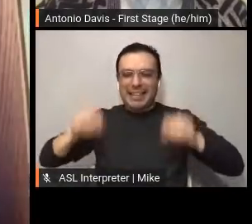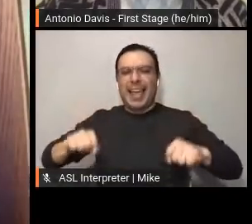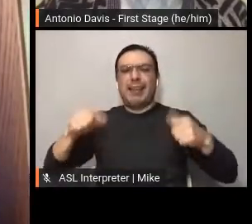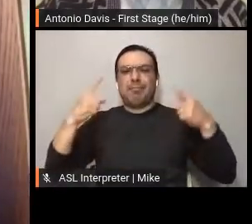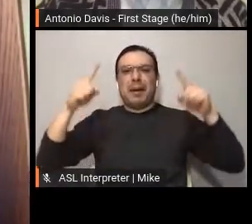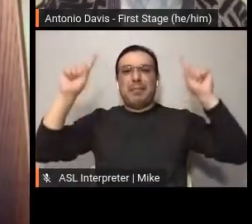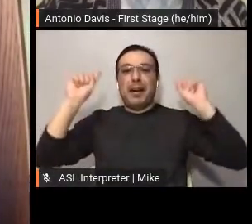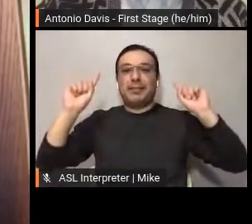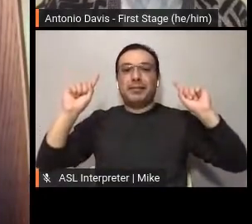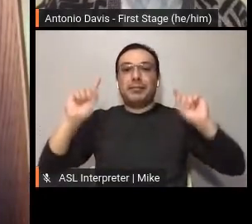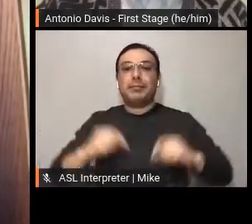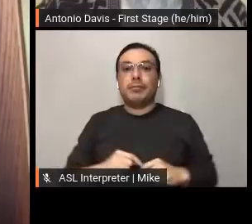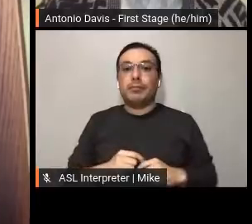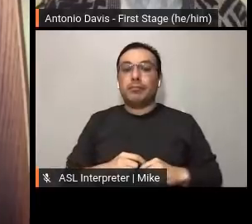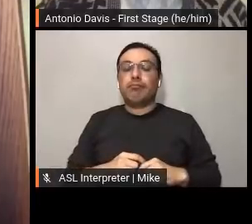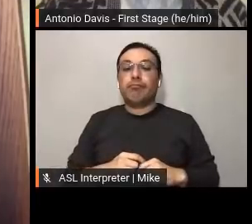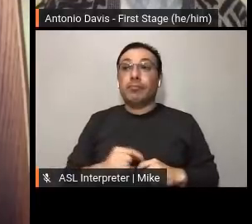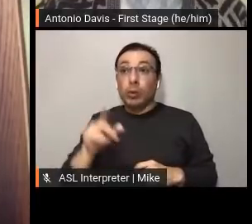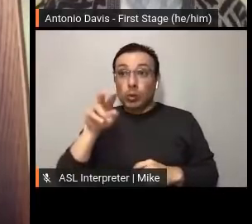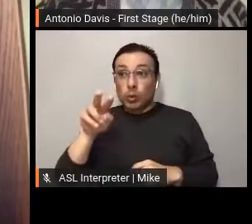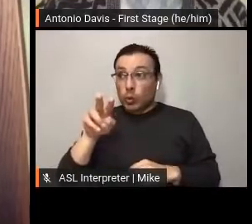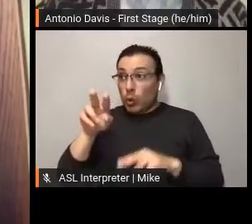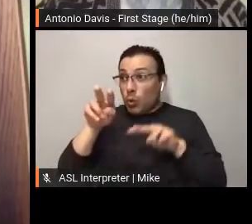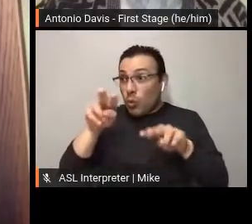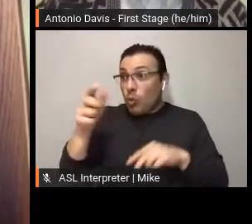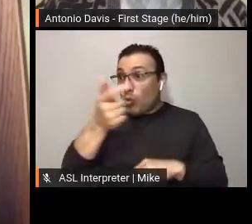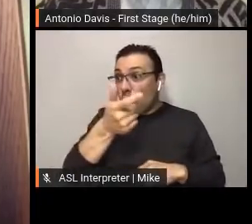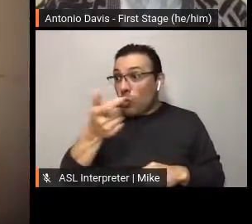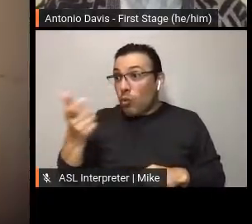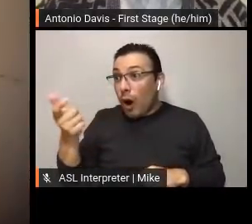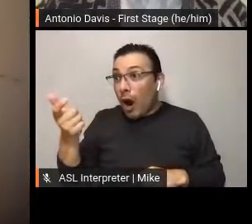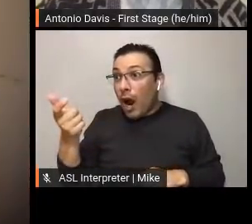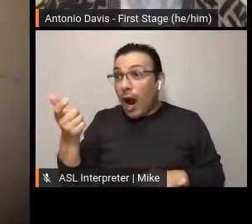If you stand to witness it... you are seeing something. My name is